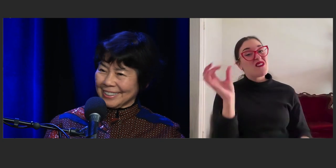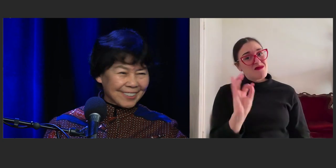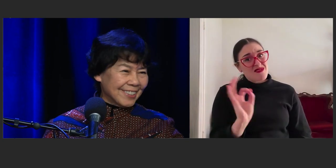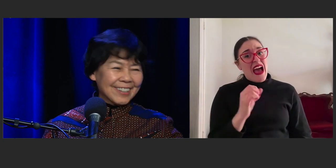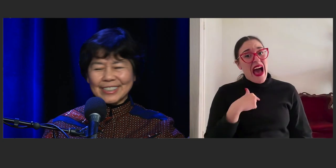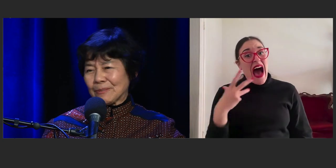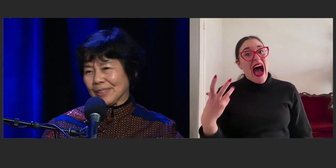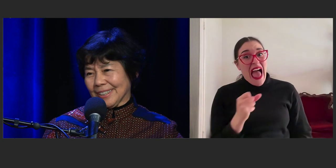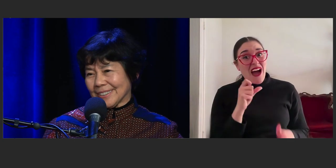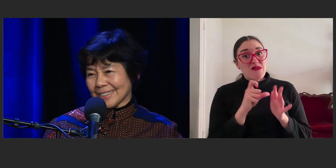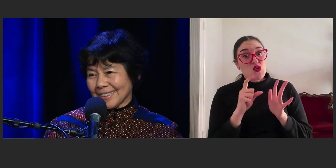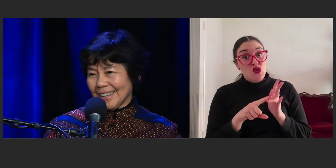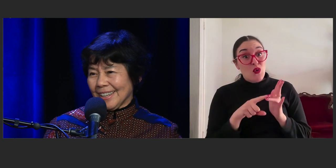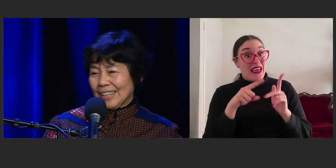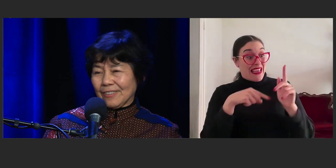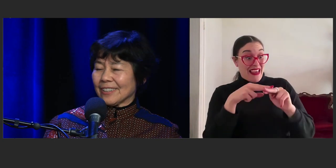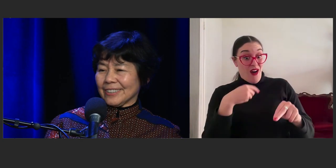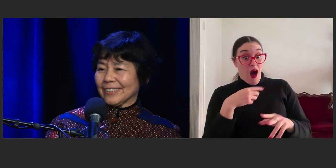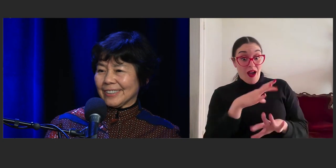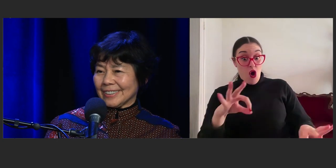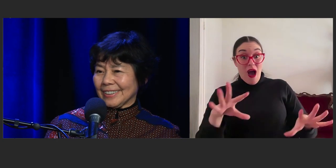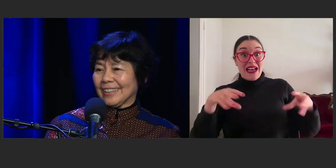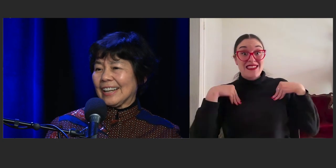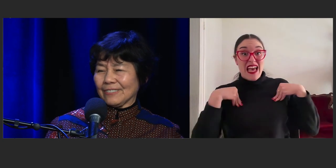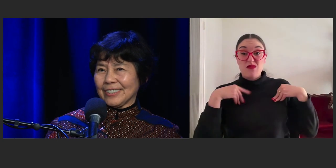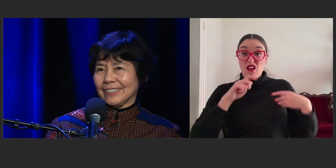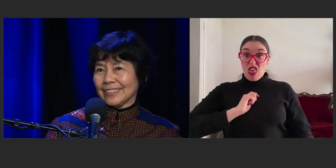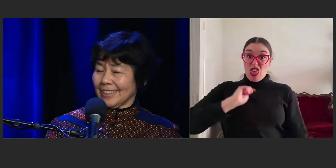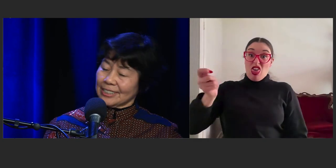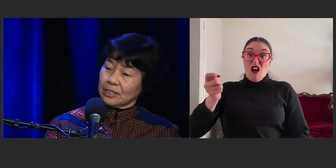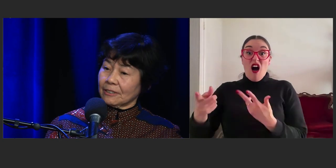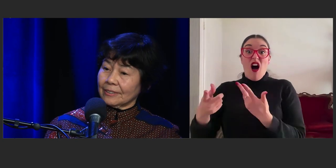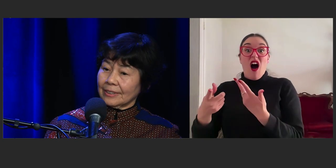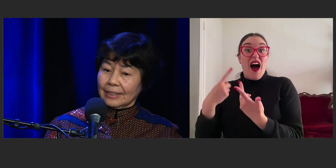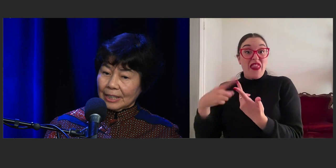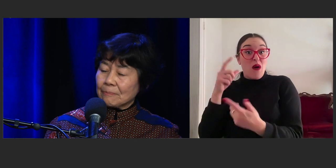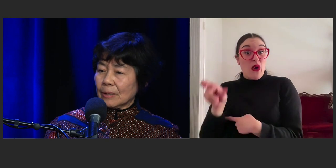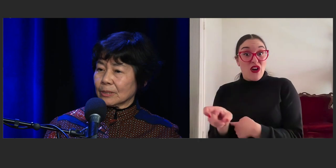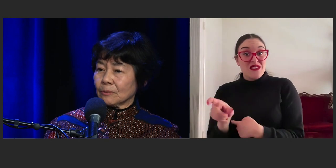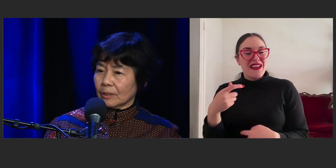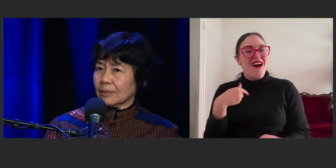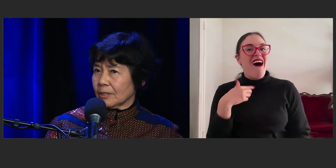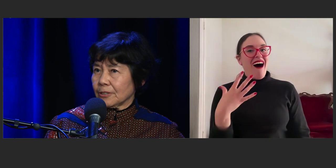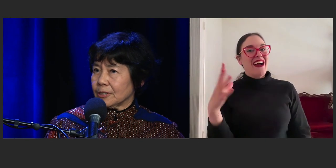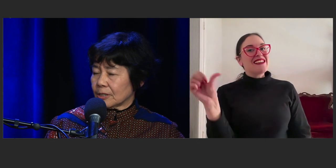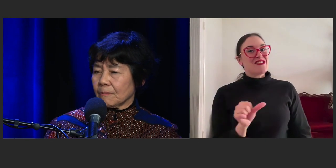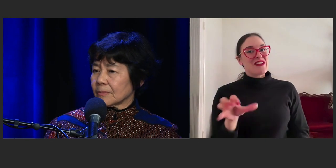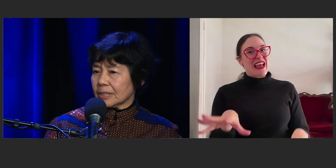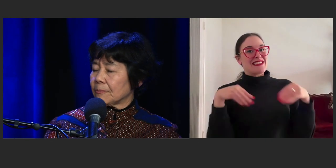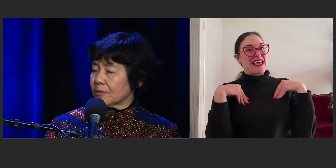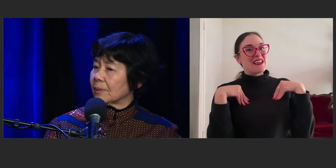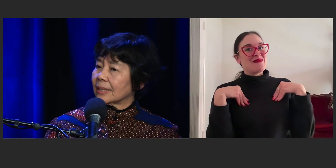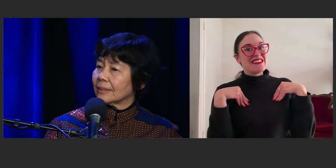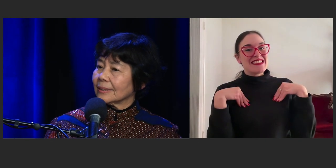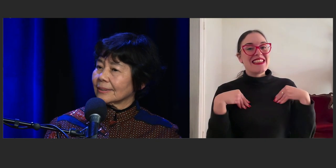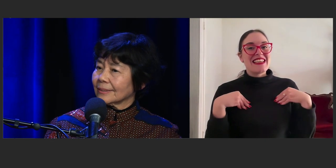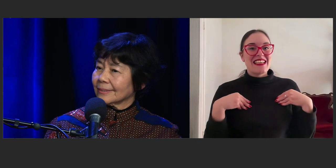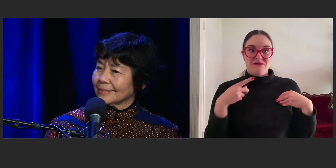it's going to somebody else. If I don't do it, I have to do it. And so, yep, that was a huge step for me.